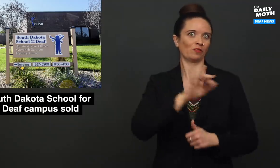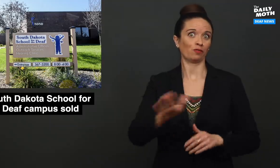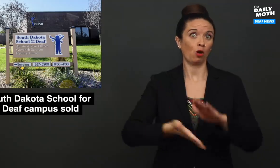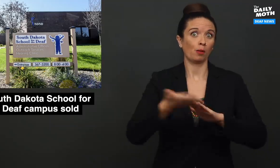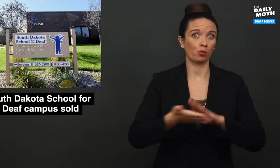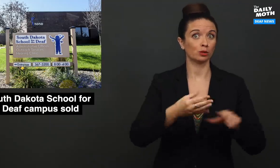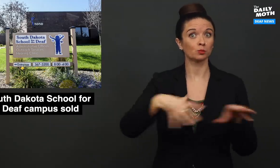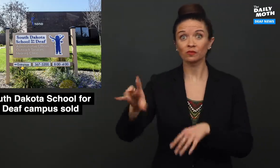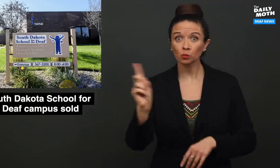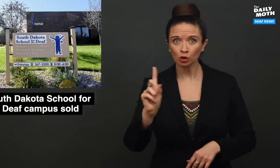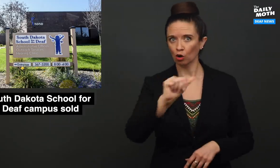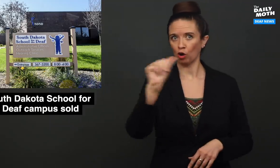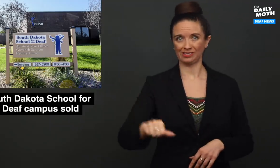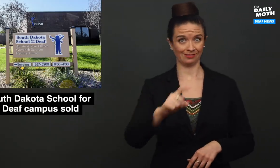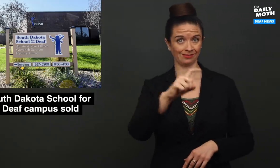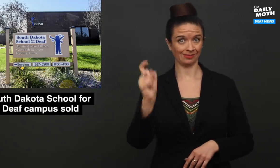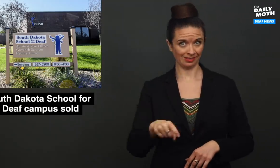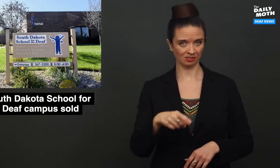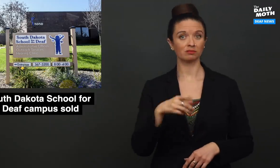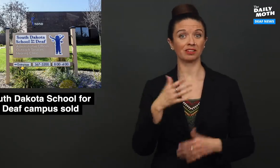most of their operations to Austin, Texas,